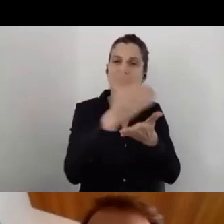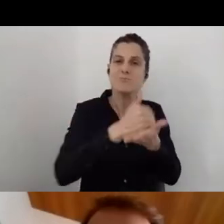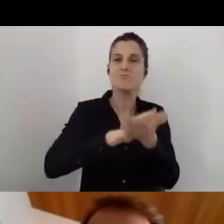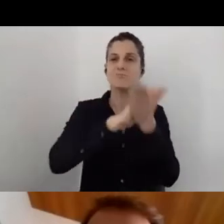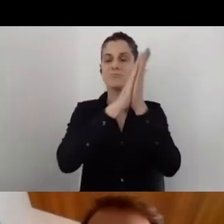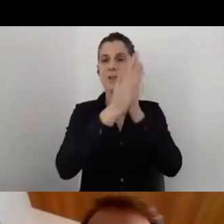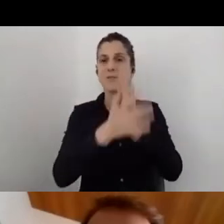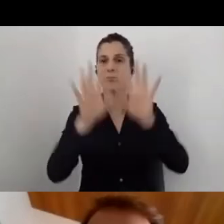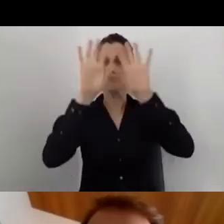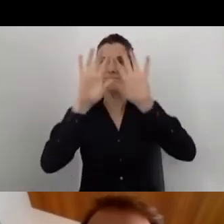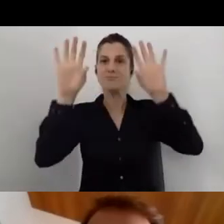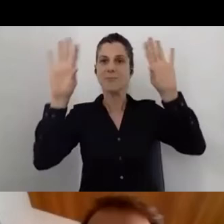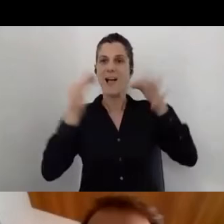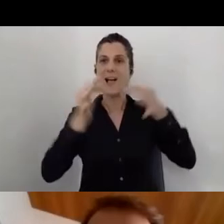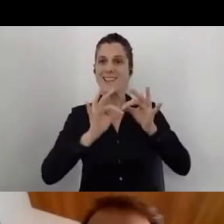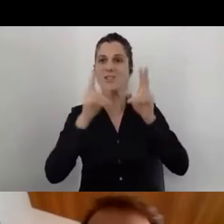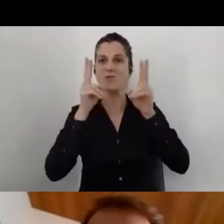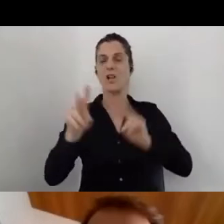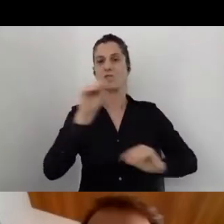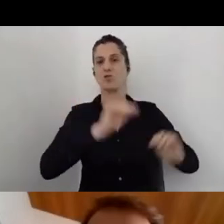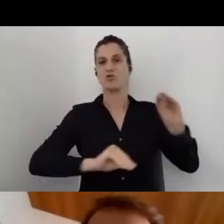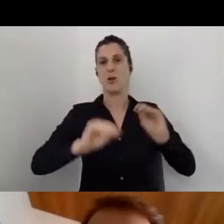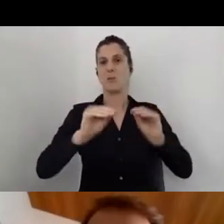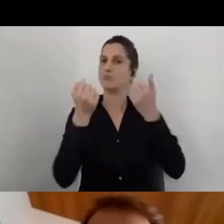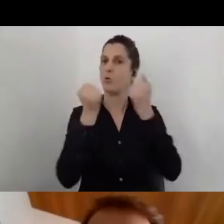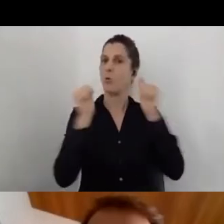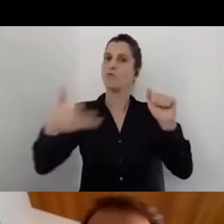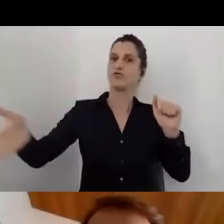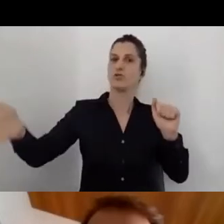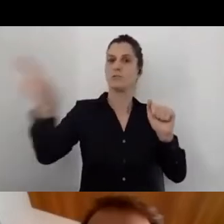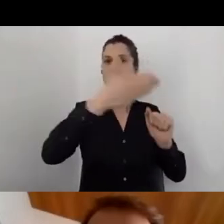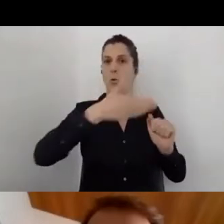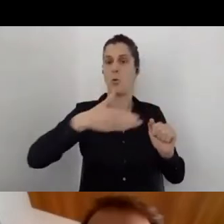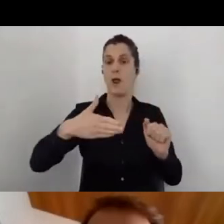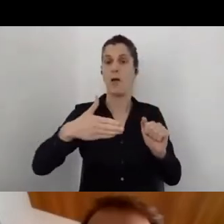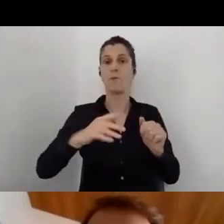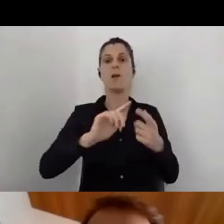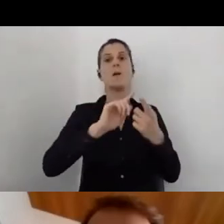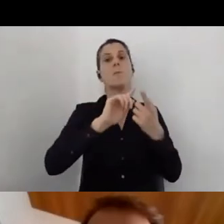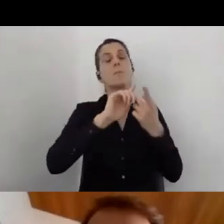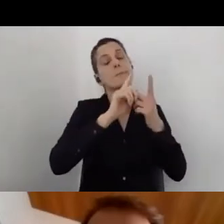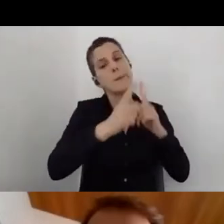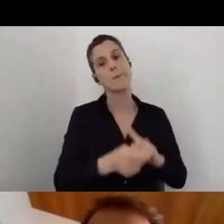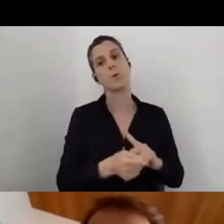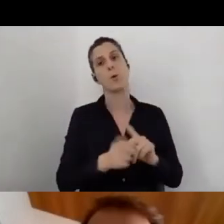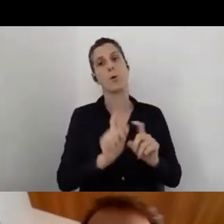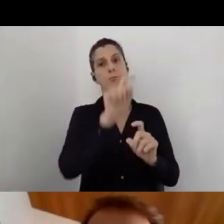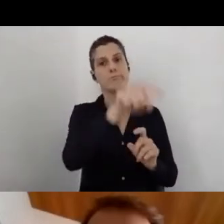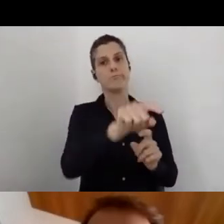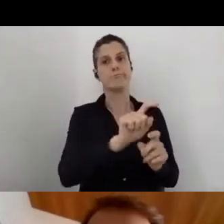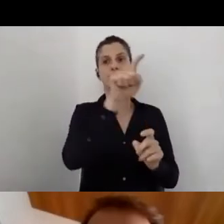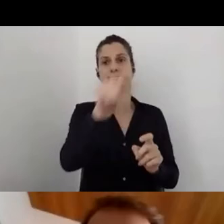and it can be used and open for everybody. Instead of going over to the site to check and evaluate,